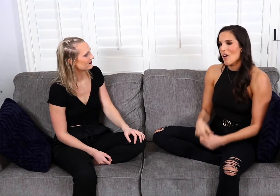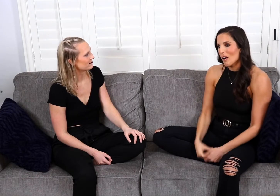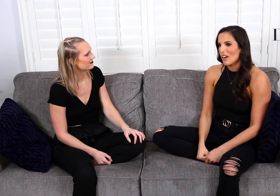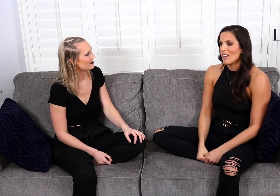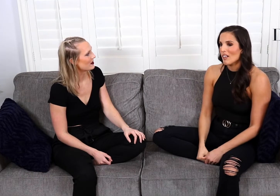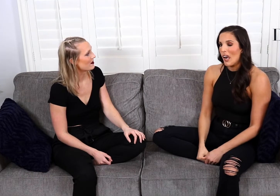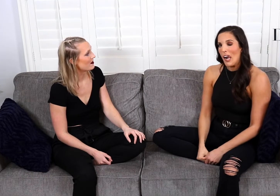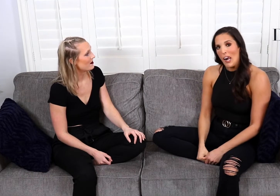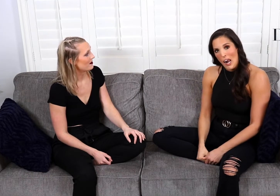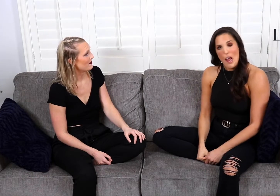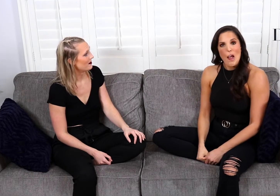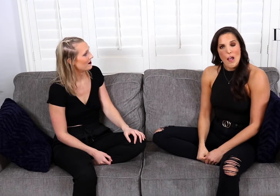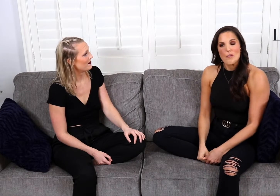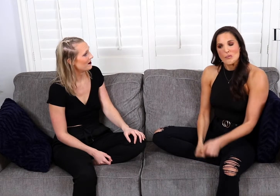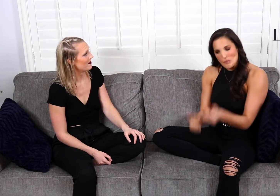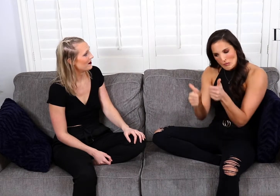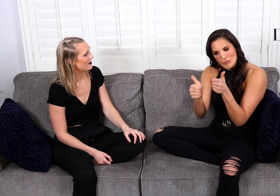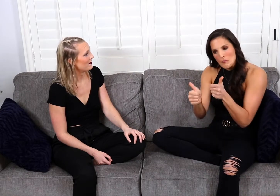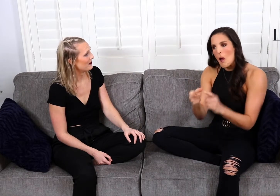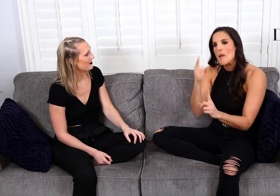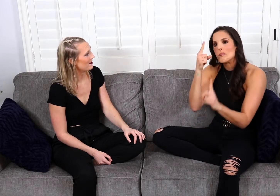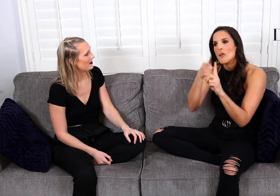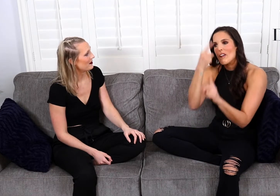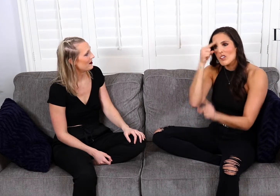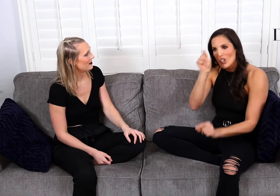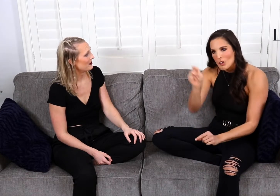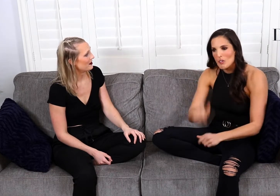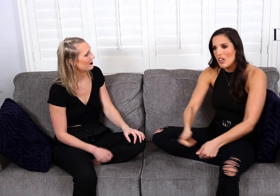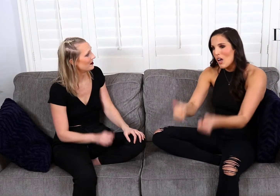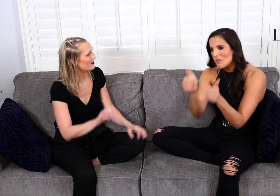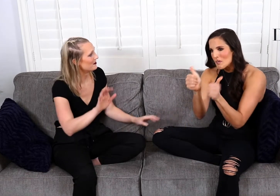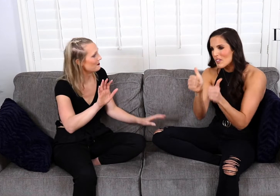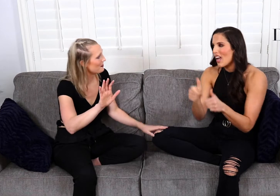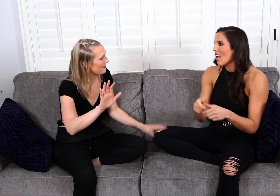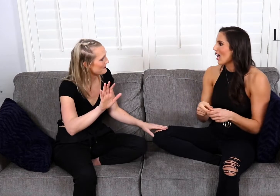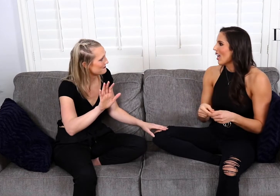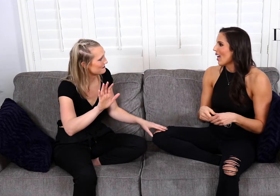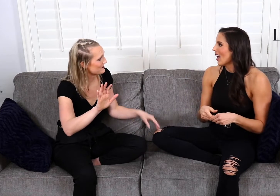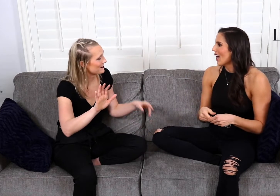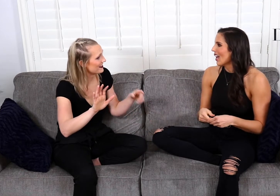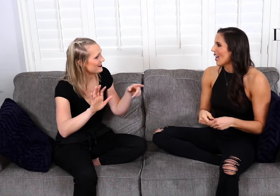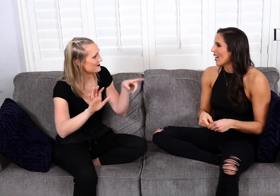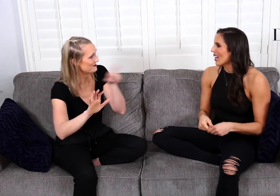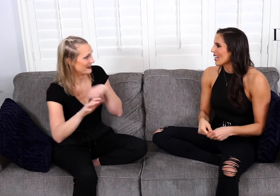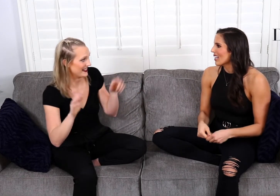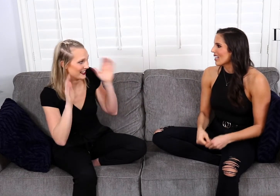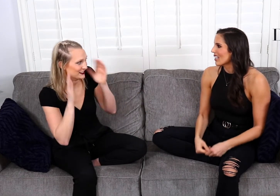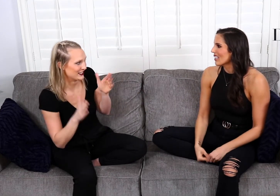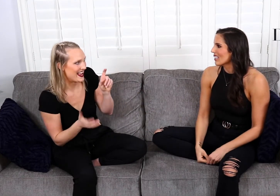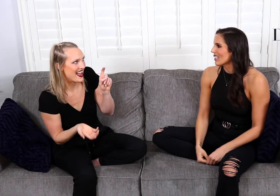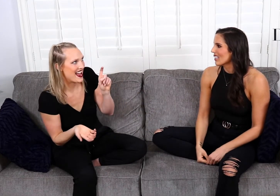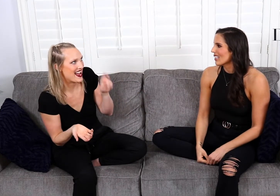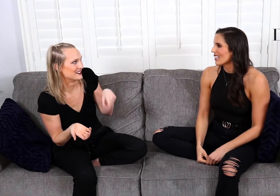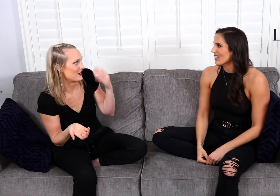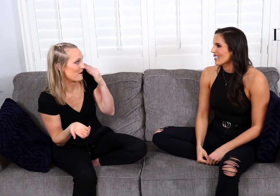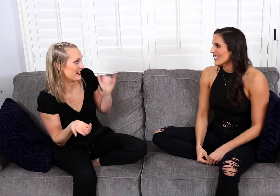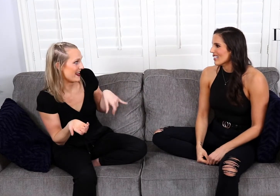“Oh...Okay! Good... Point for you! Good job.” Wait wait wait, the listeners have to know...